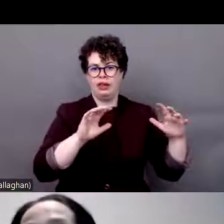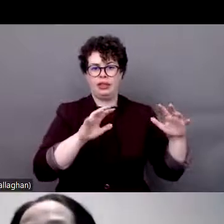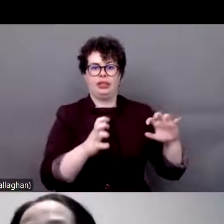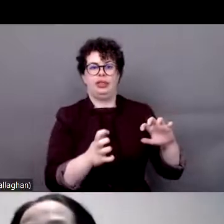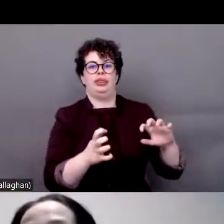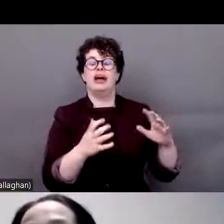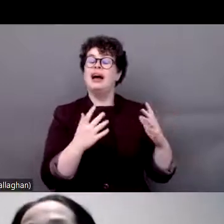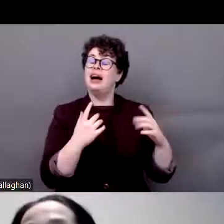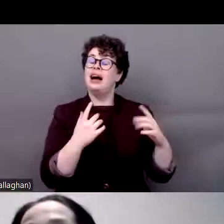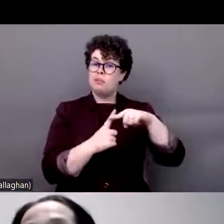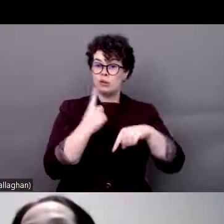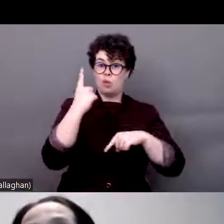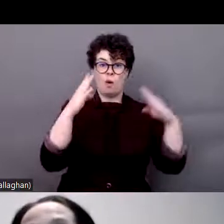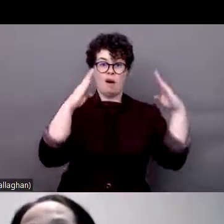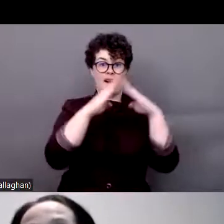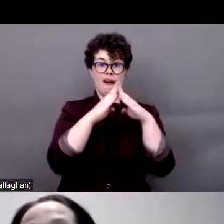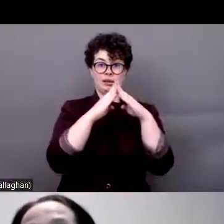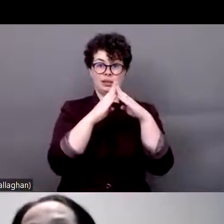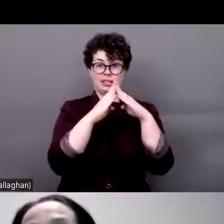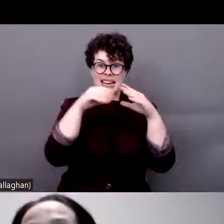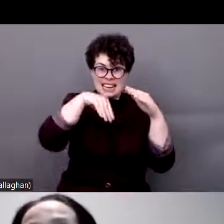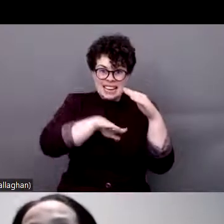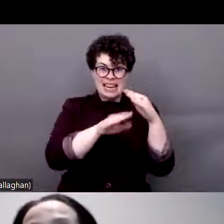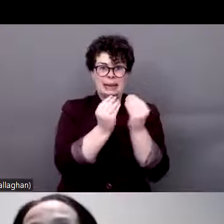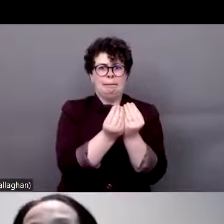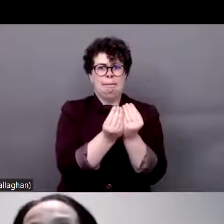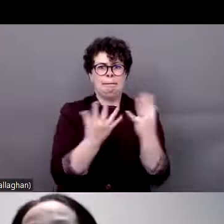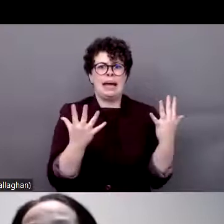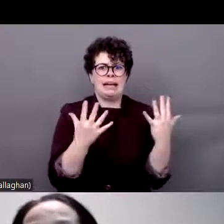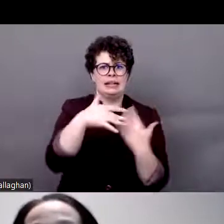overcrowded and have limited access to running water and